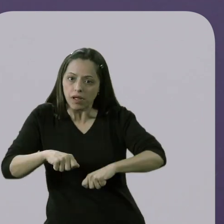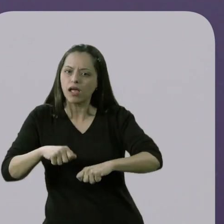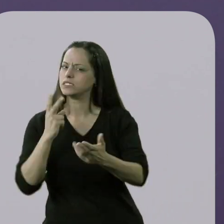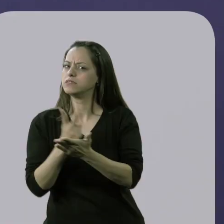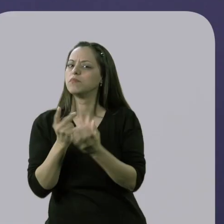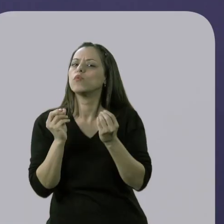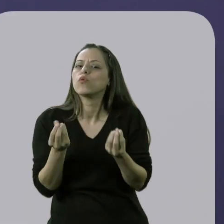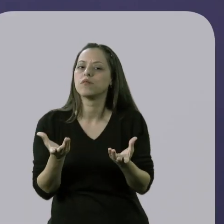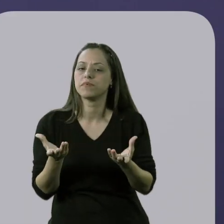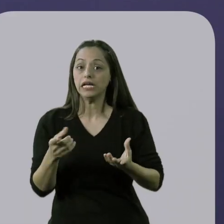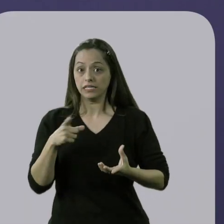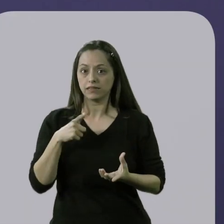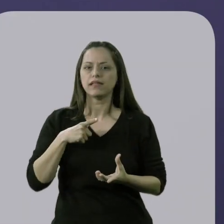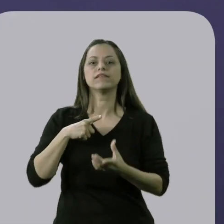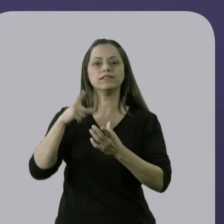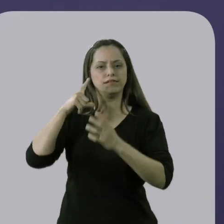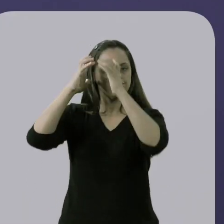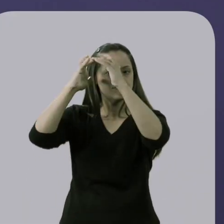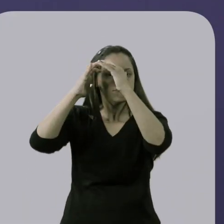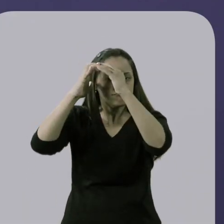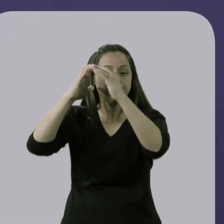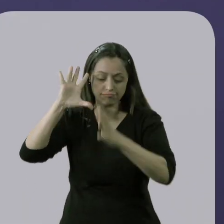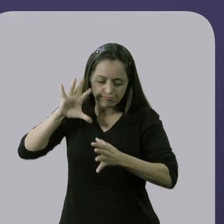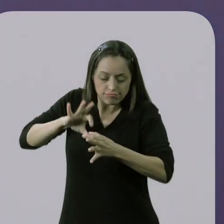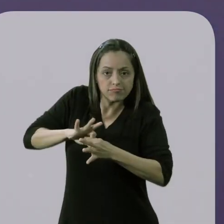always looking for the cognitive, motor development of that student.